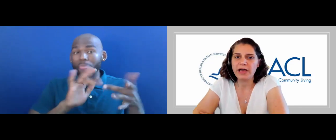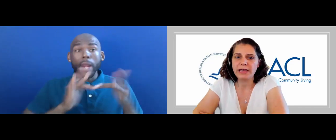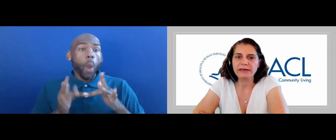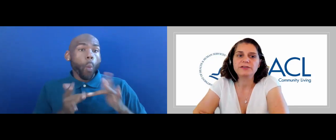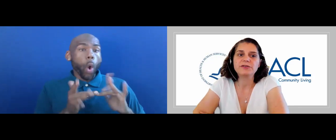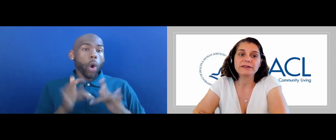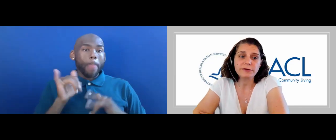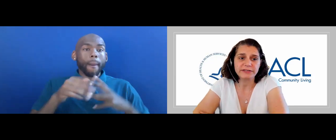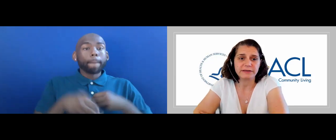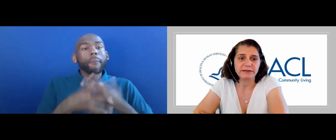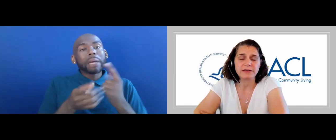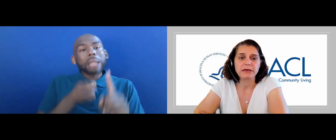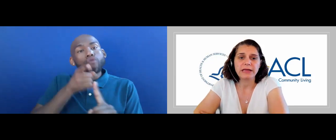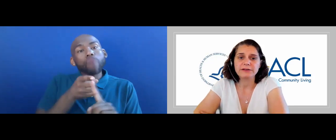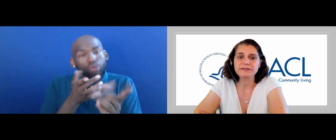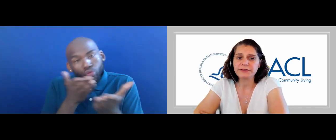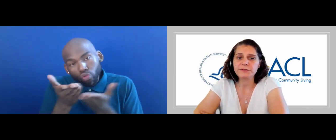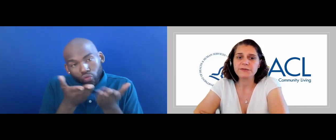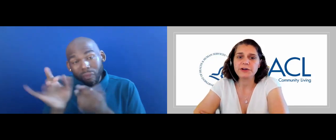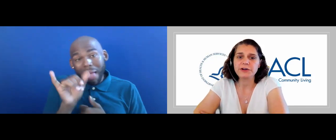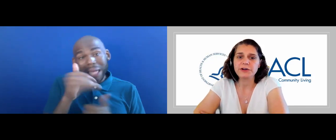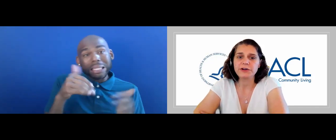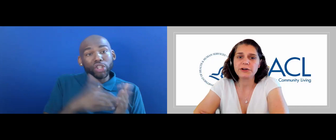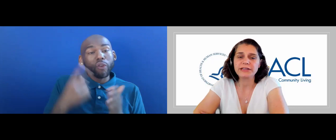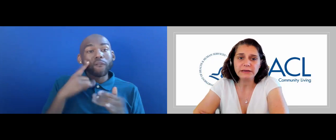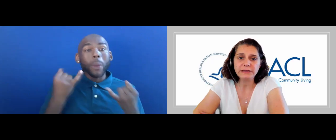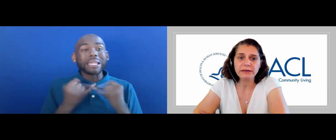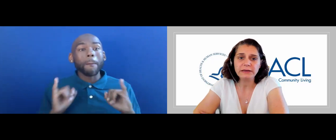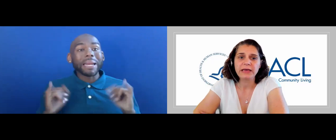DIRECT SERVICES LIKE OUR CENTERS FOR INDEPENDENT LIVING,